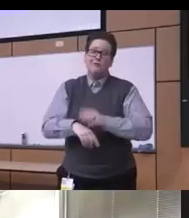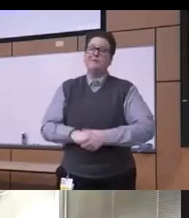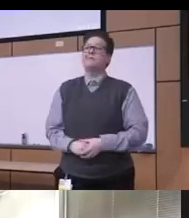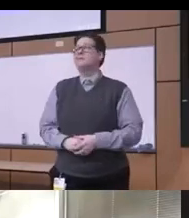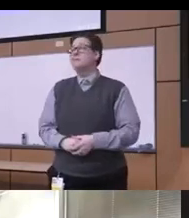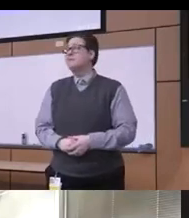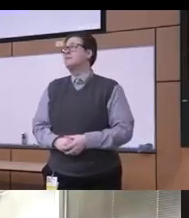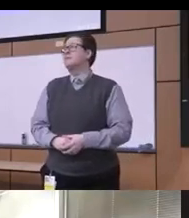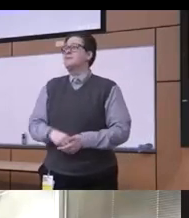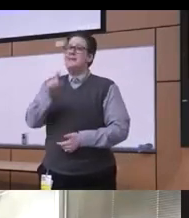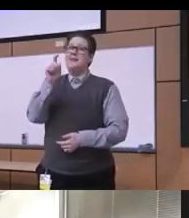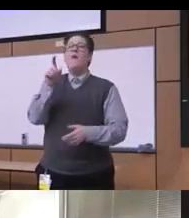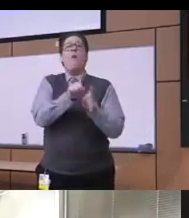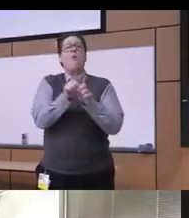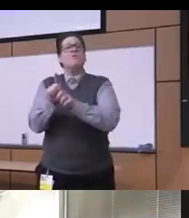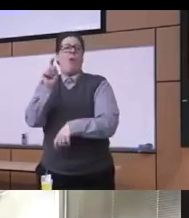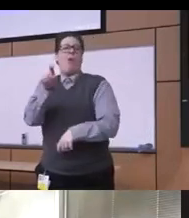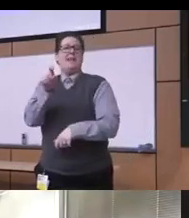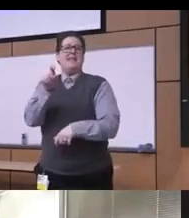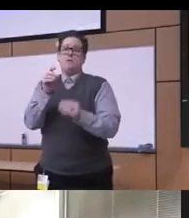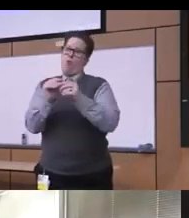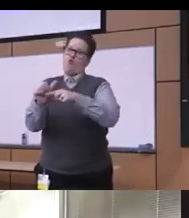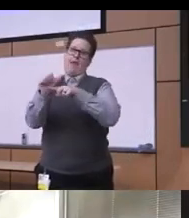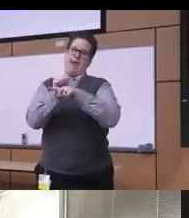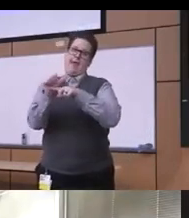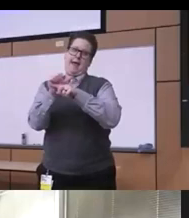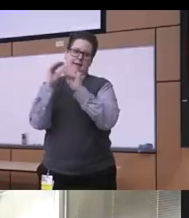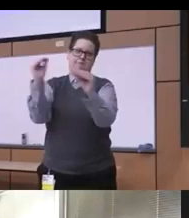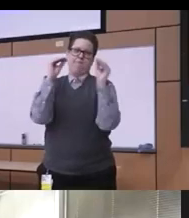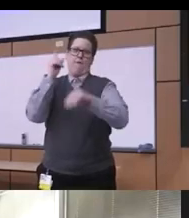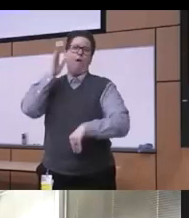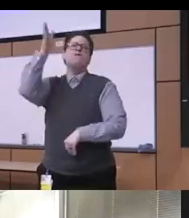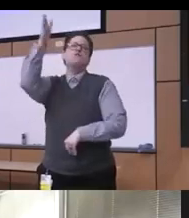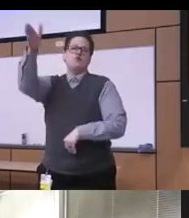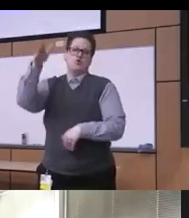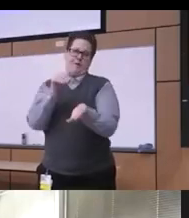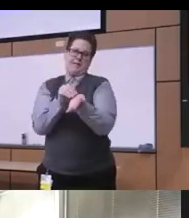really also engaging and training training uh future generations of Physicians as well